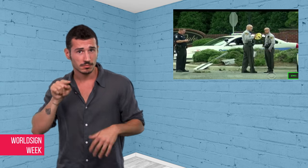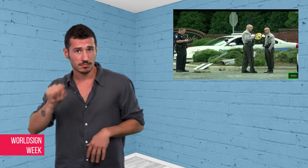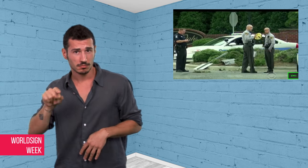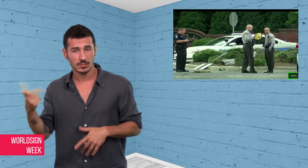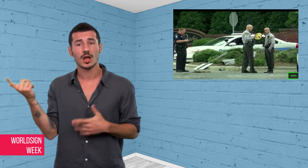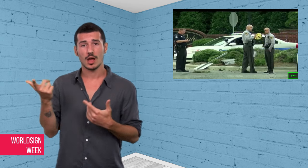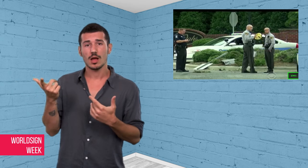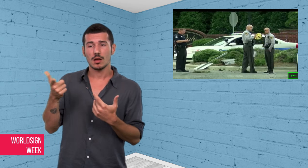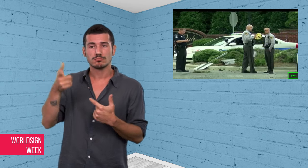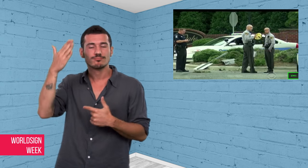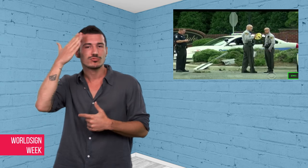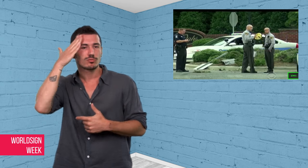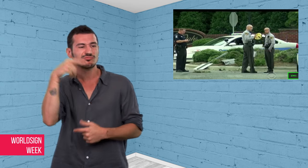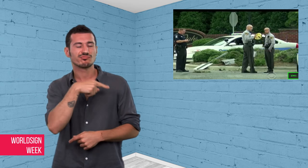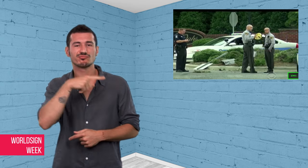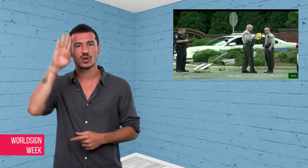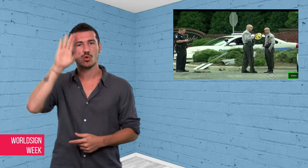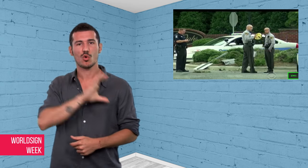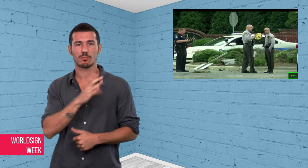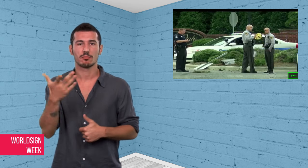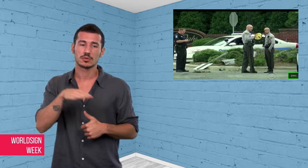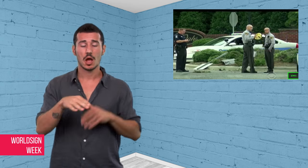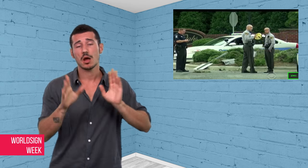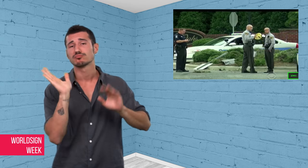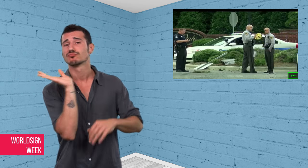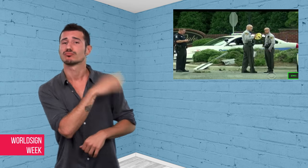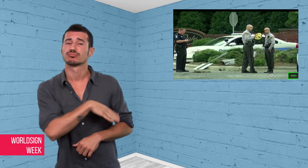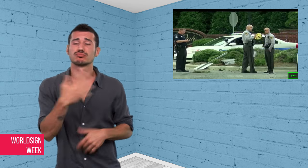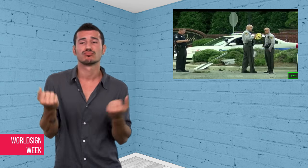Harris ignored police and escalated the situation?